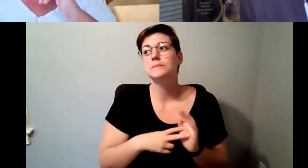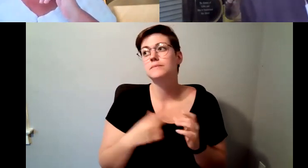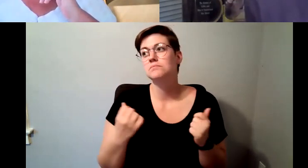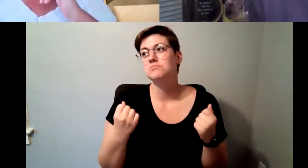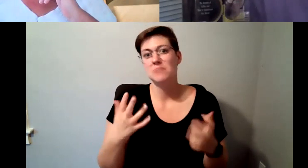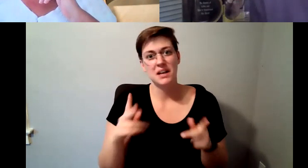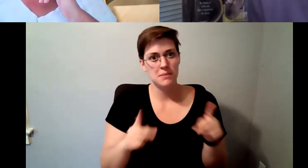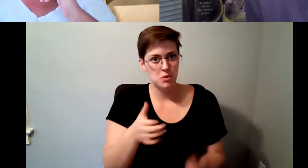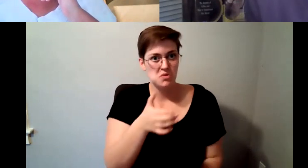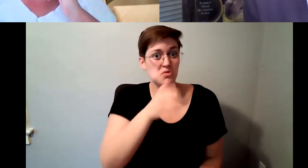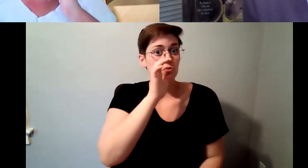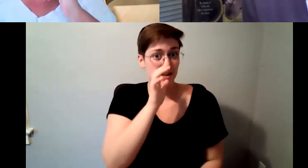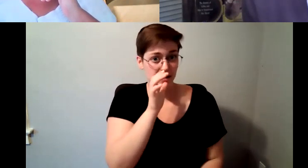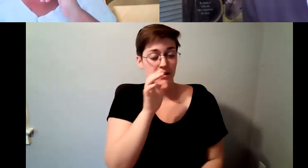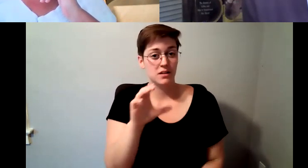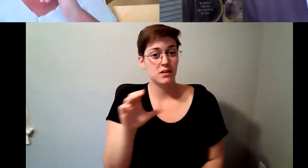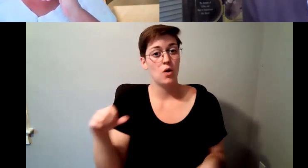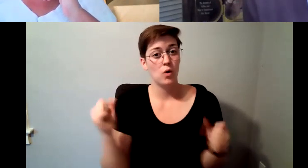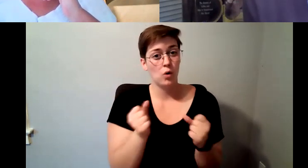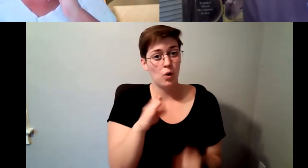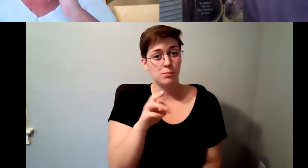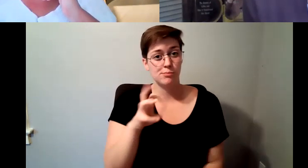drink it and tell you that it doesn't bother their stomach as much.